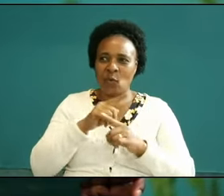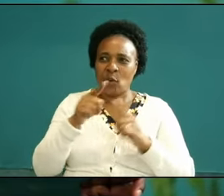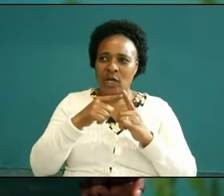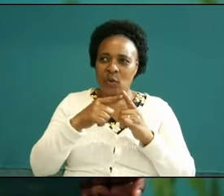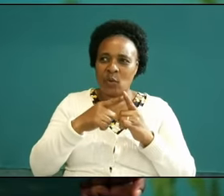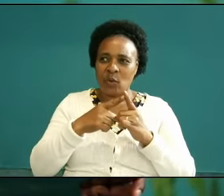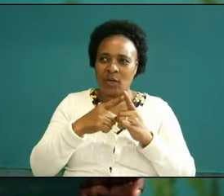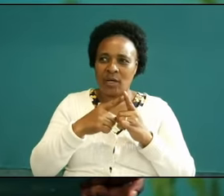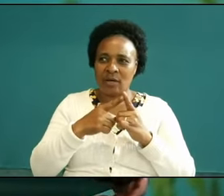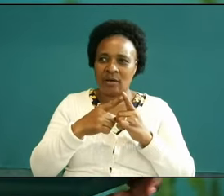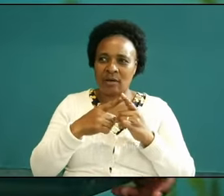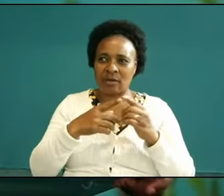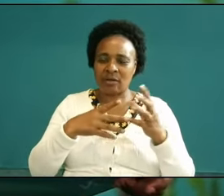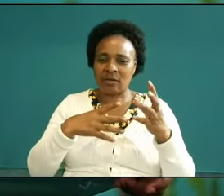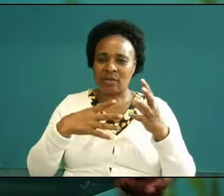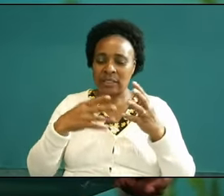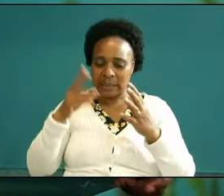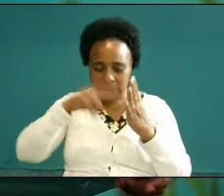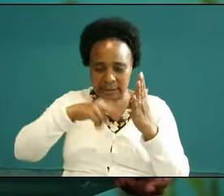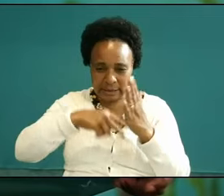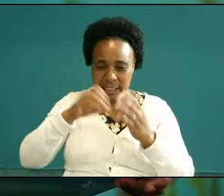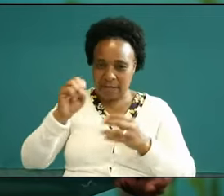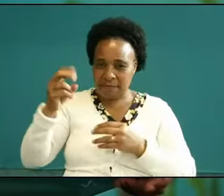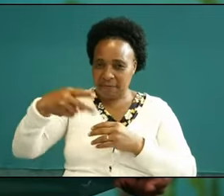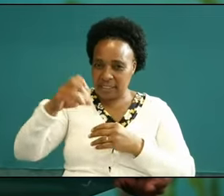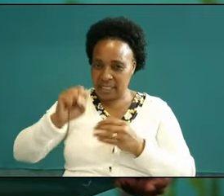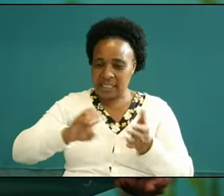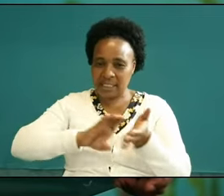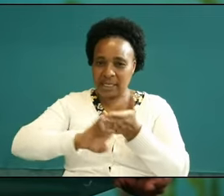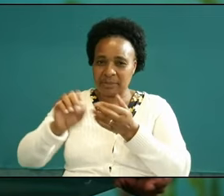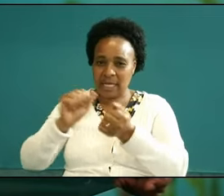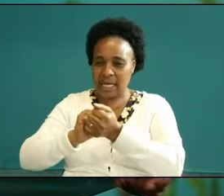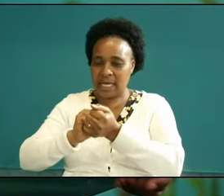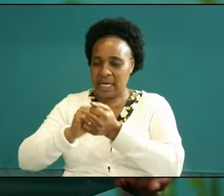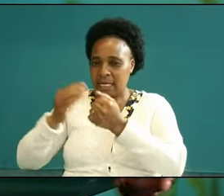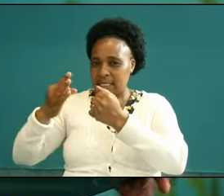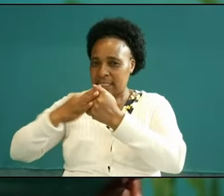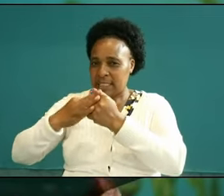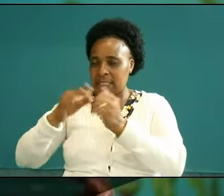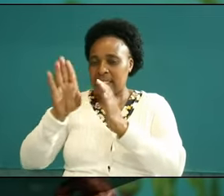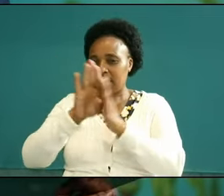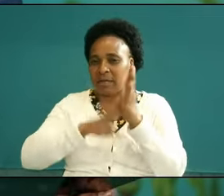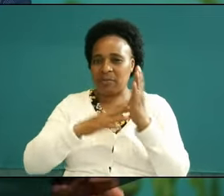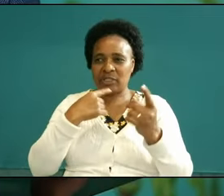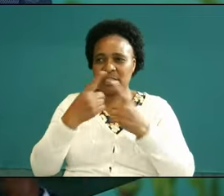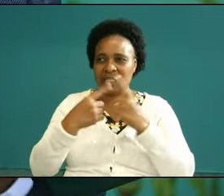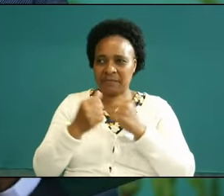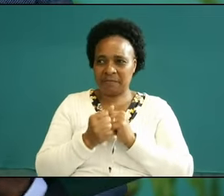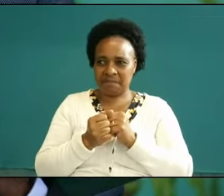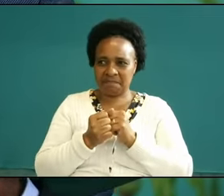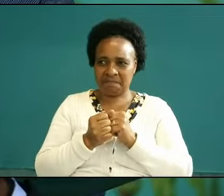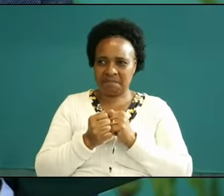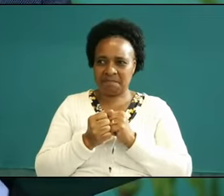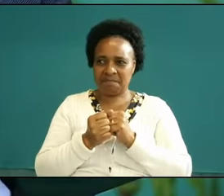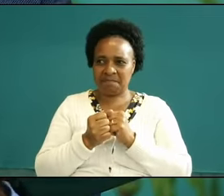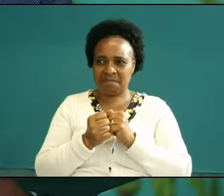one of the same book of Ephesians verse number 18 the Bible says sorry my throat is